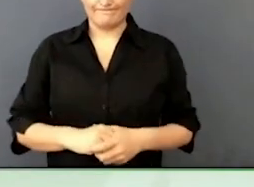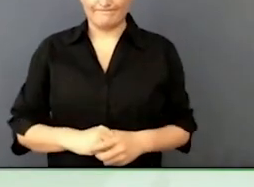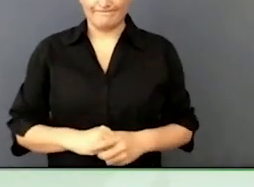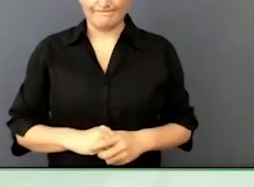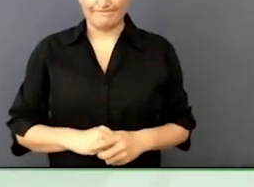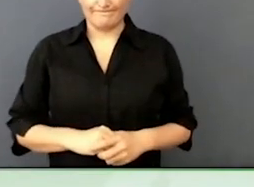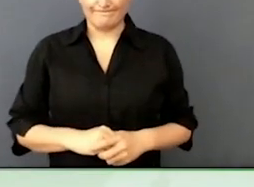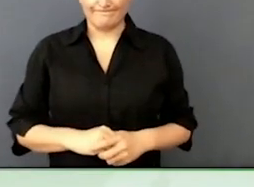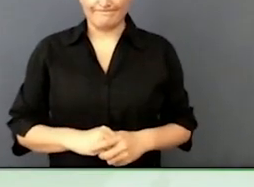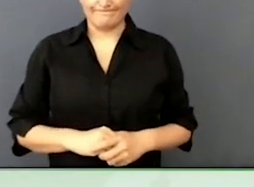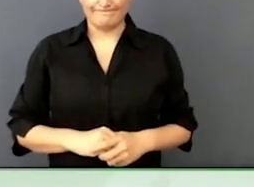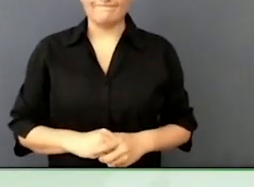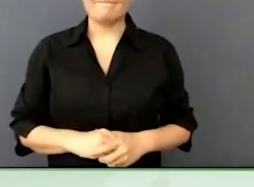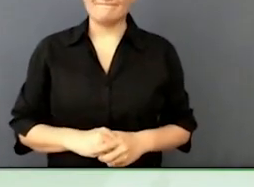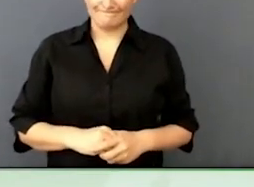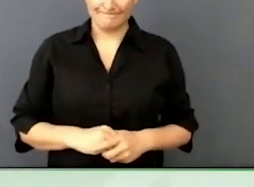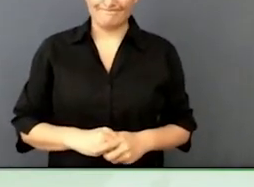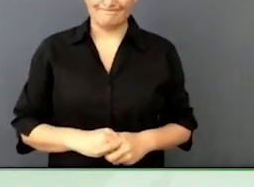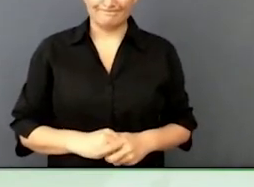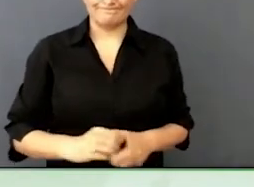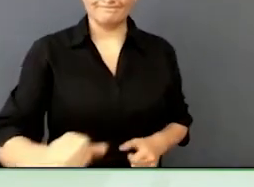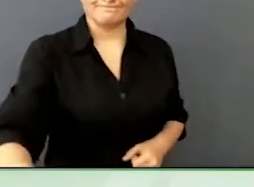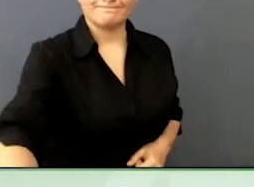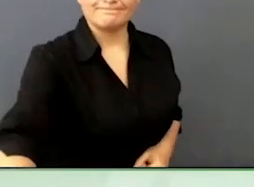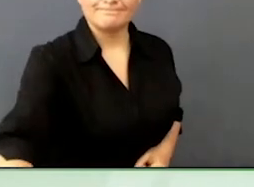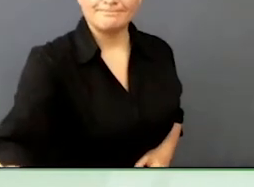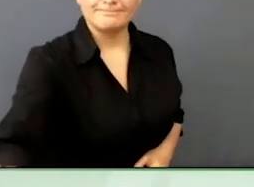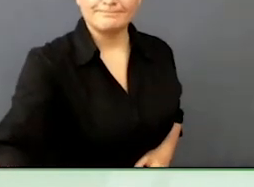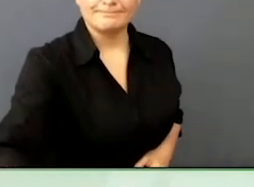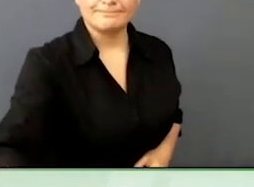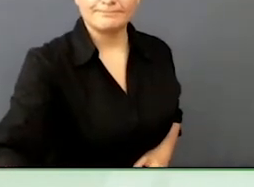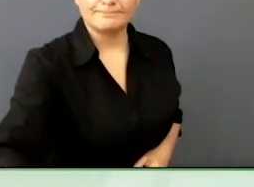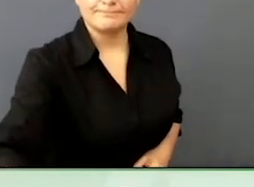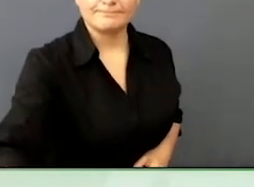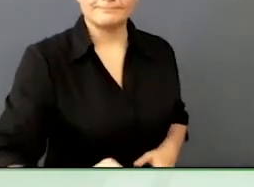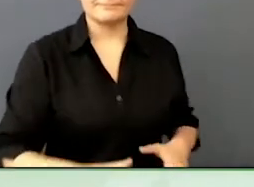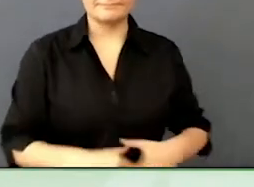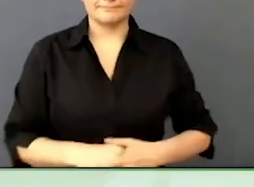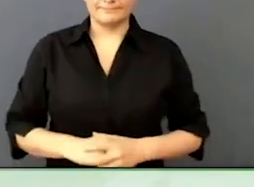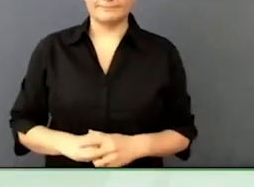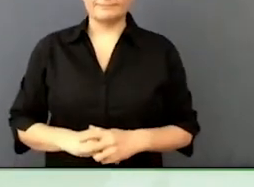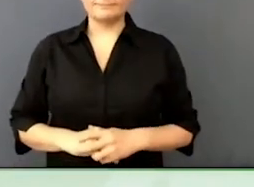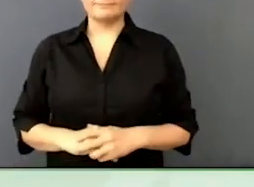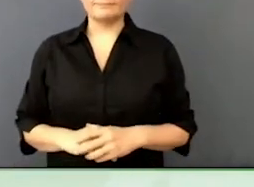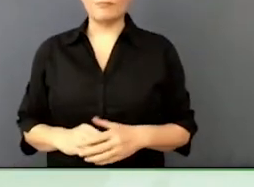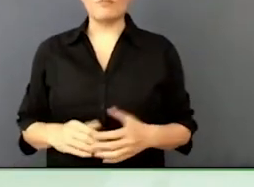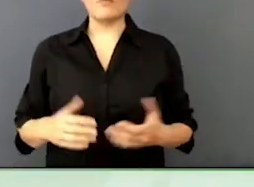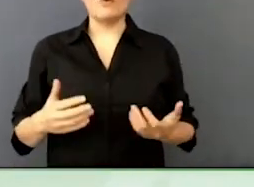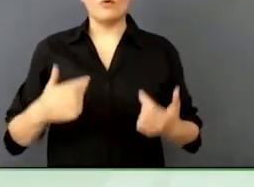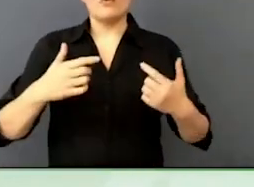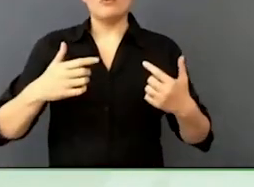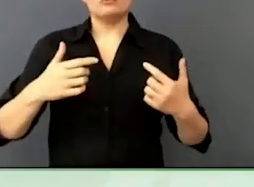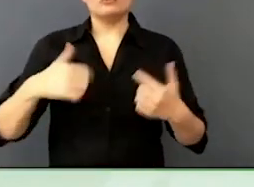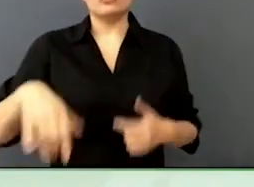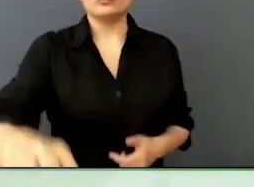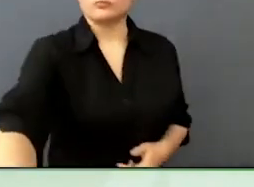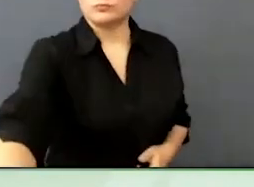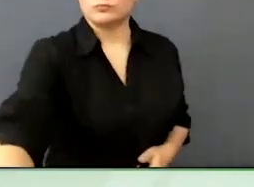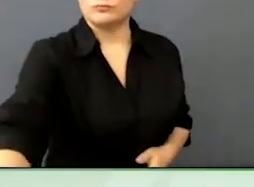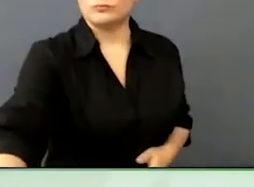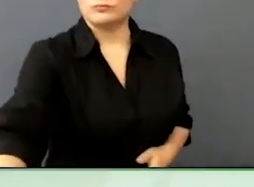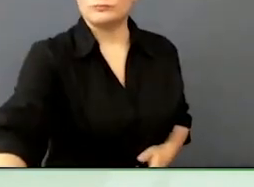to be part of a society, and I have talent and also solutions to my